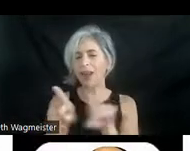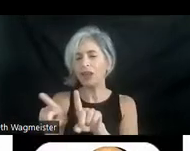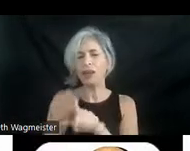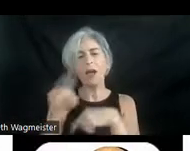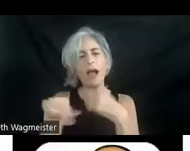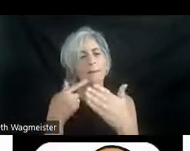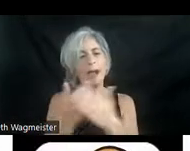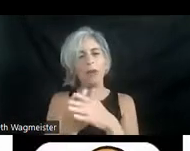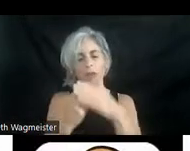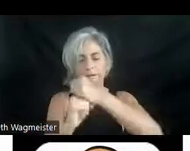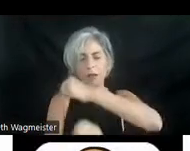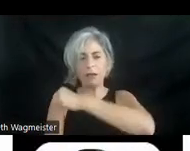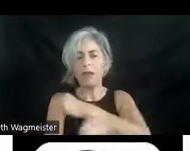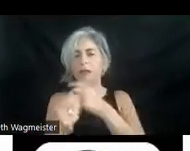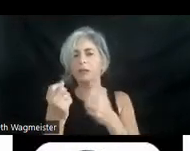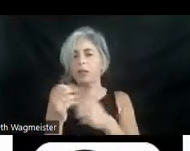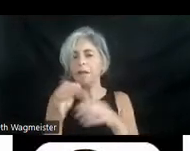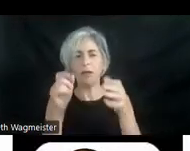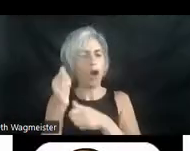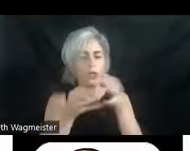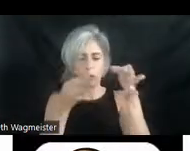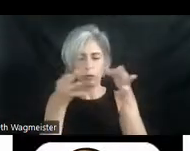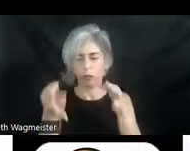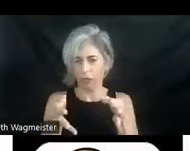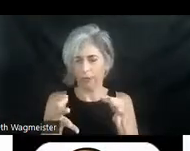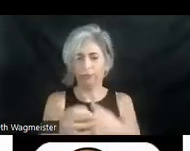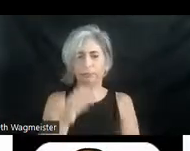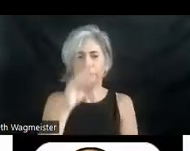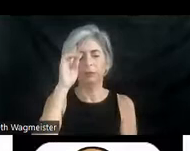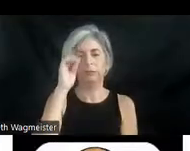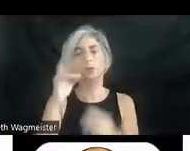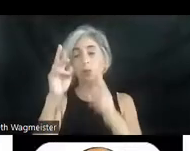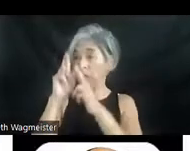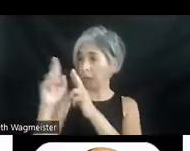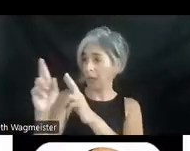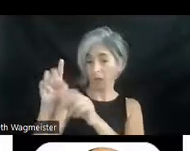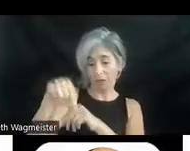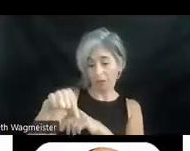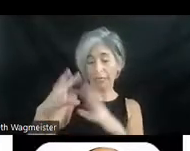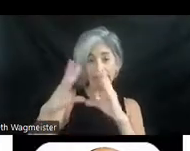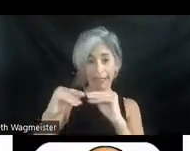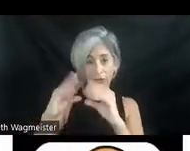the fundamentals of audio description. With respect to this session, Audio Description